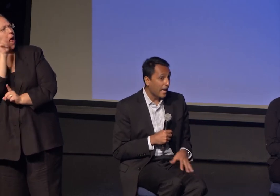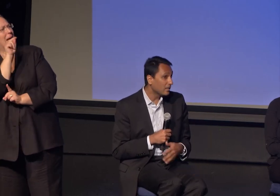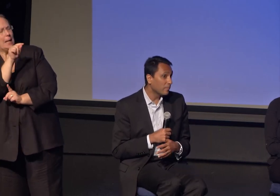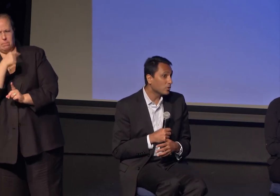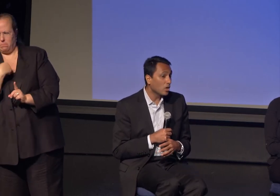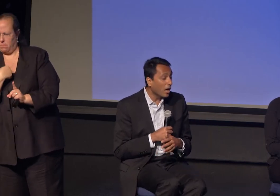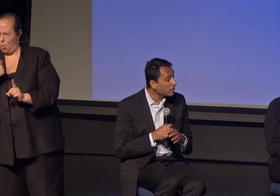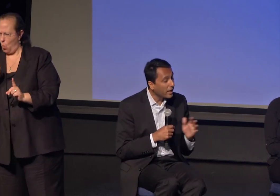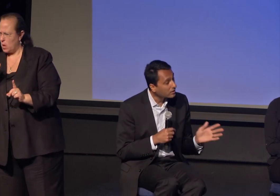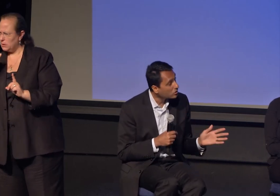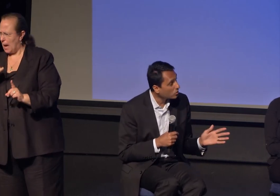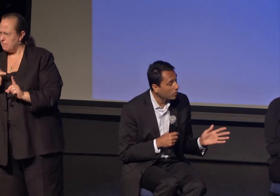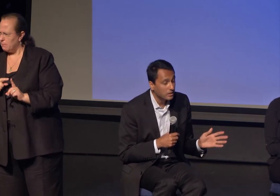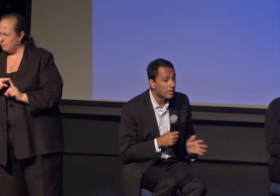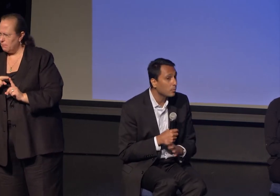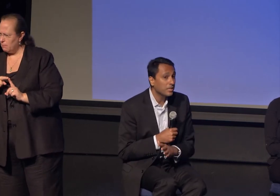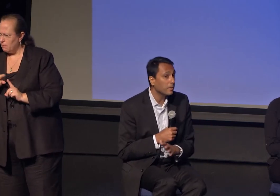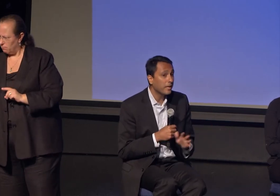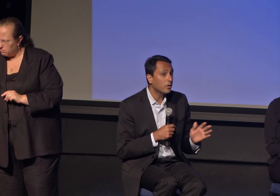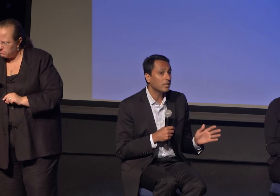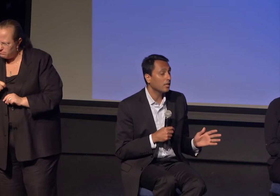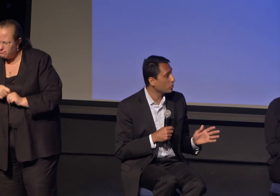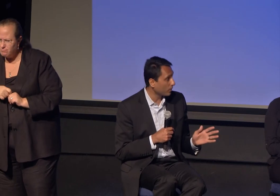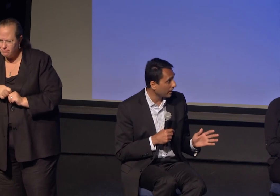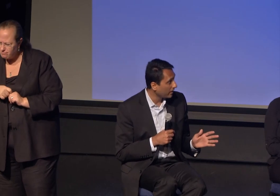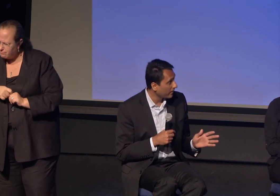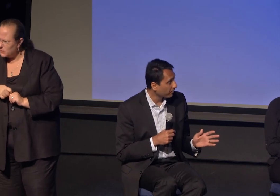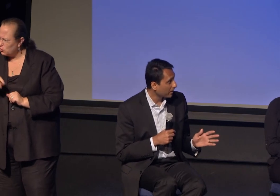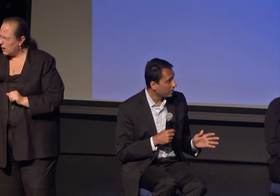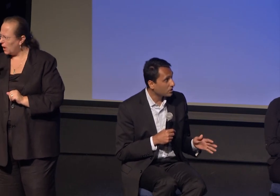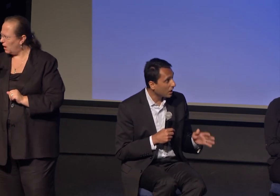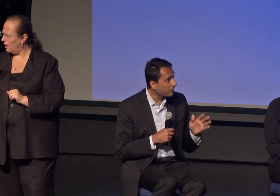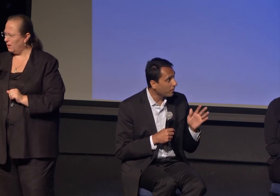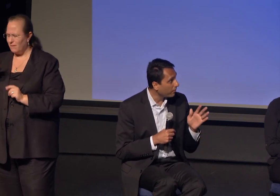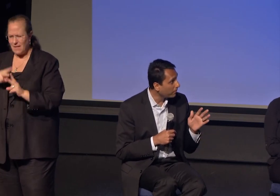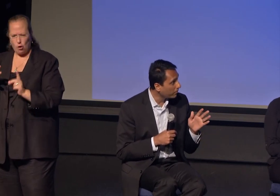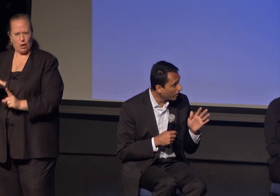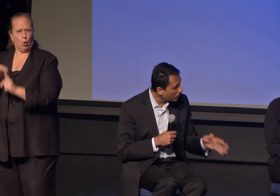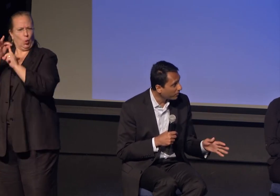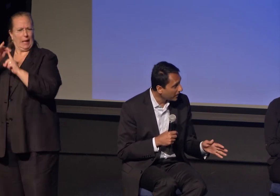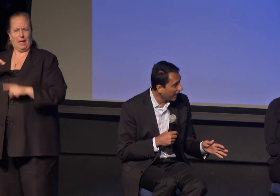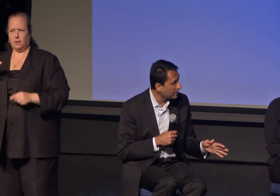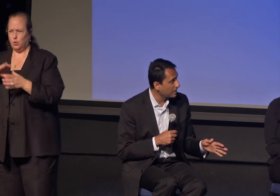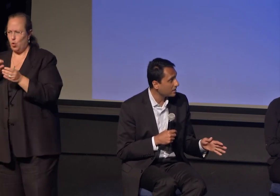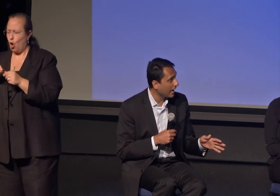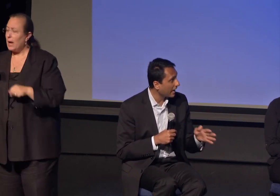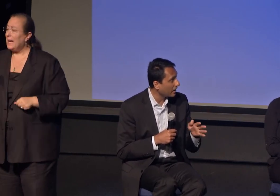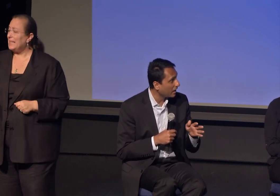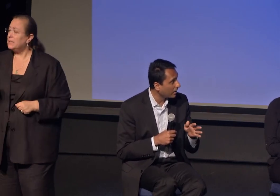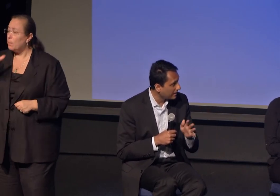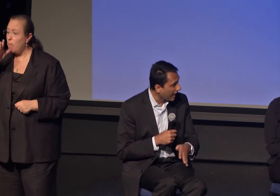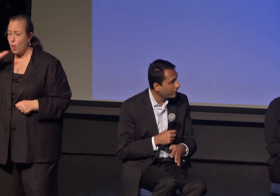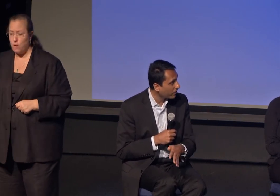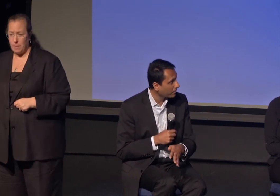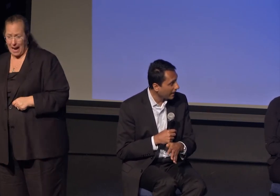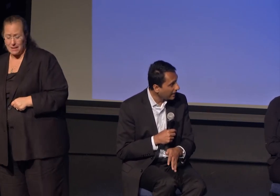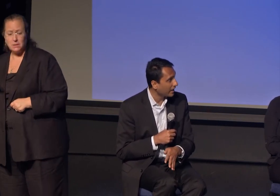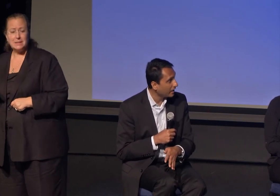The most unlikely story, literally in American history. The son of a mother from Kansas and a dad from Kenya,